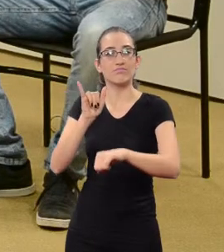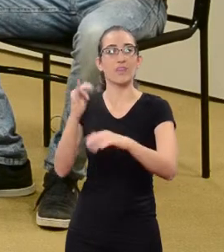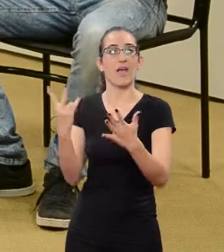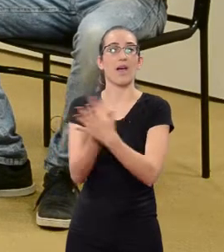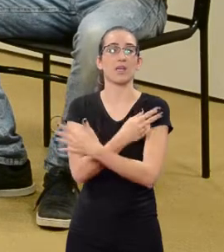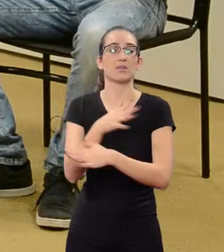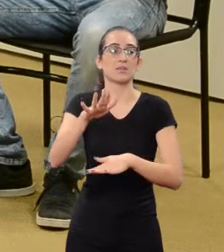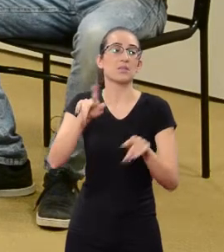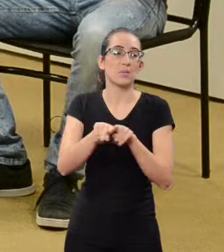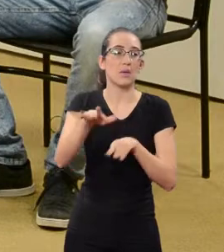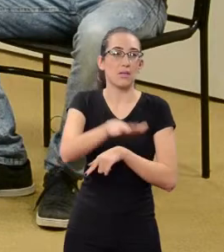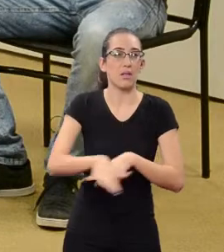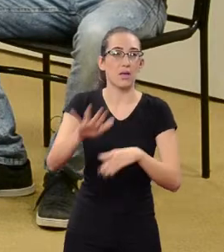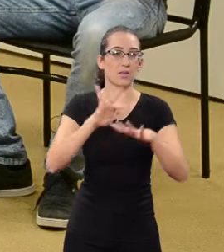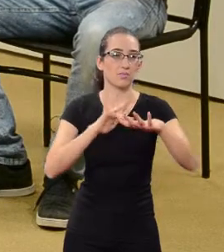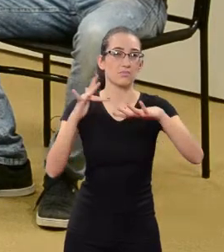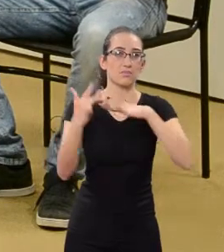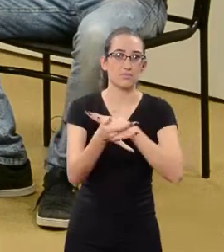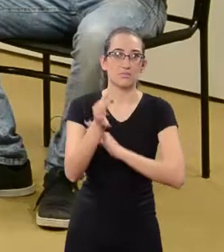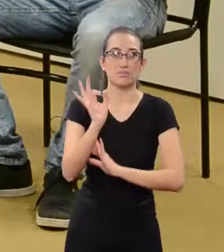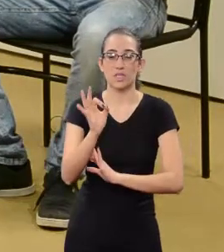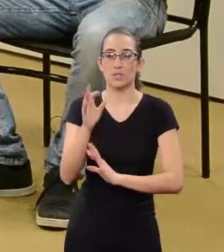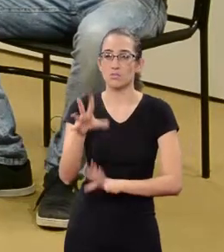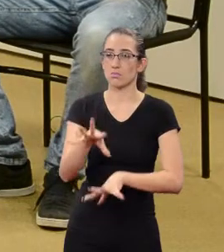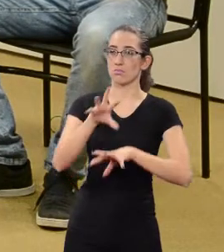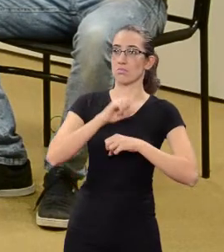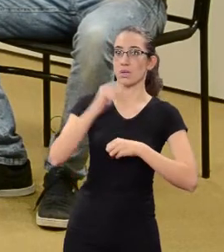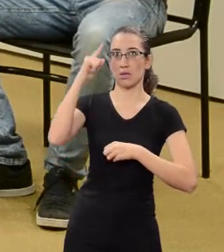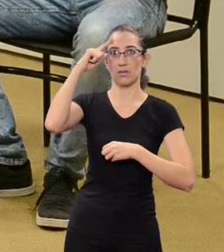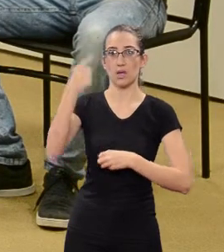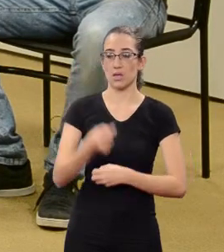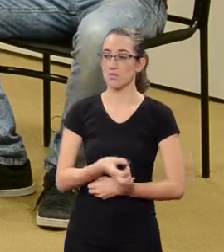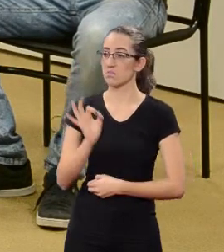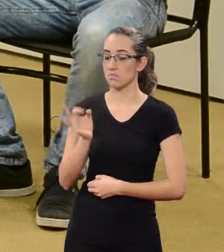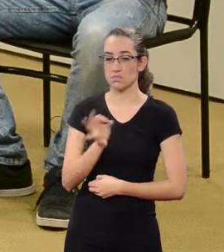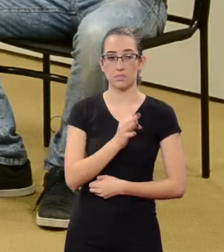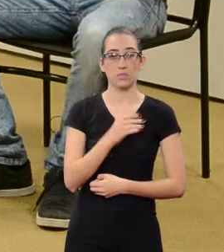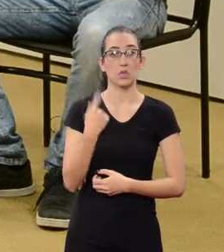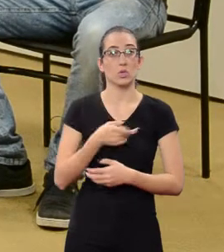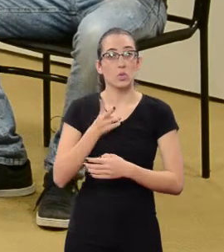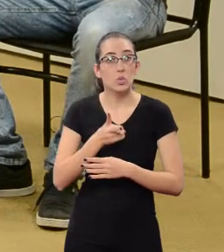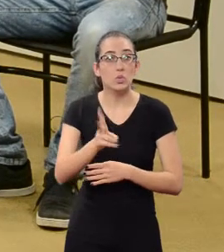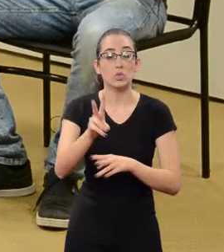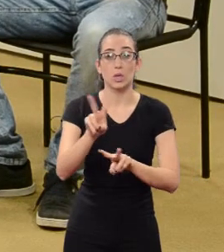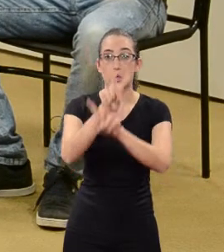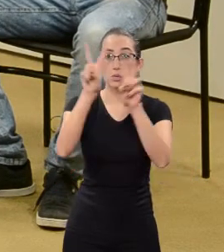such as in social media, that reinforce this idea. Very well. We'll continue with this theme now.